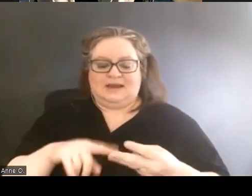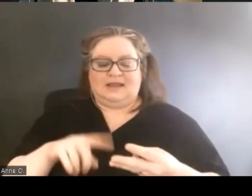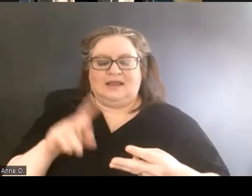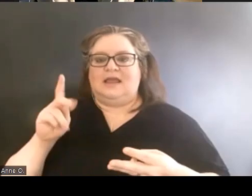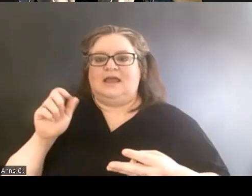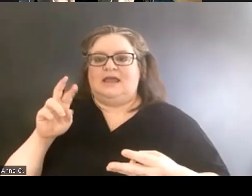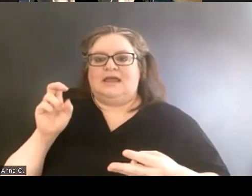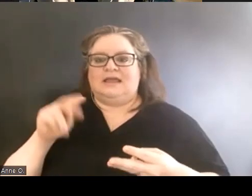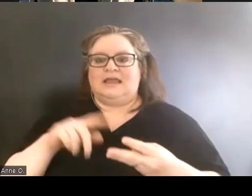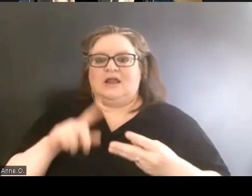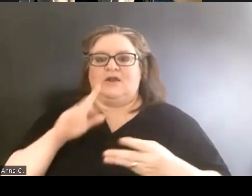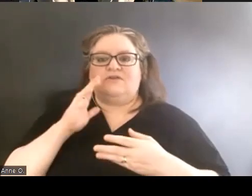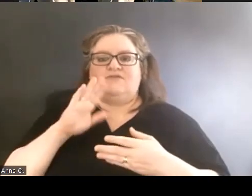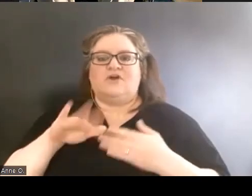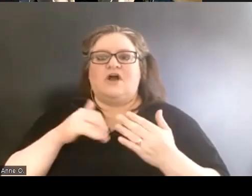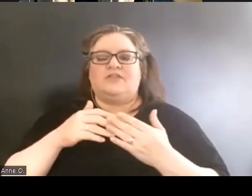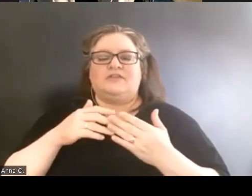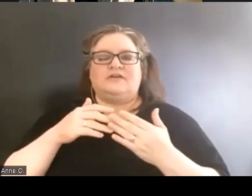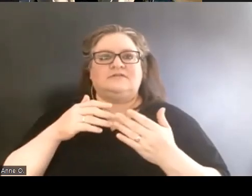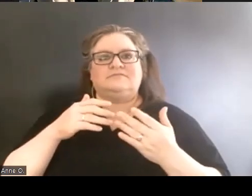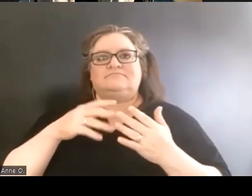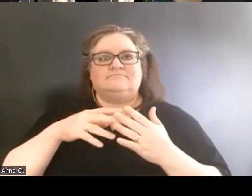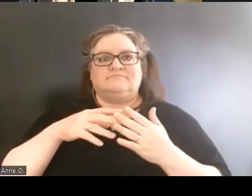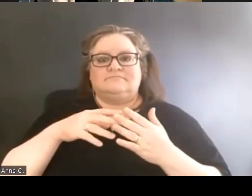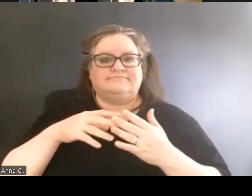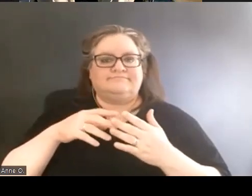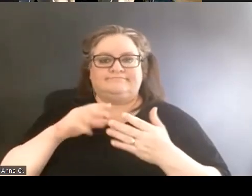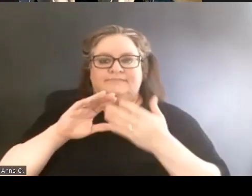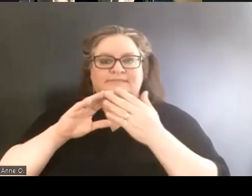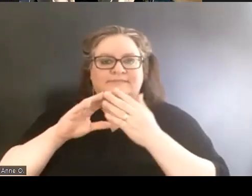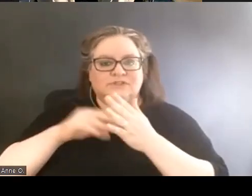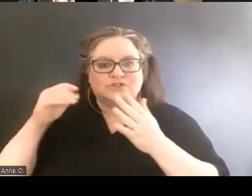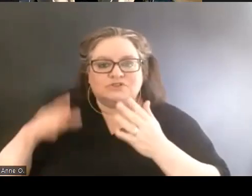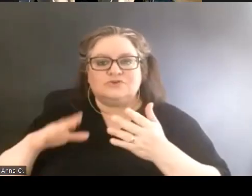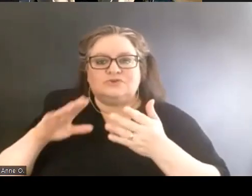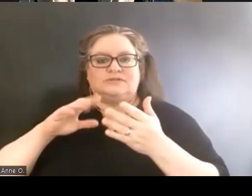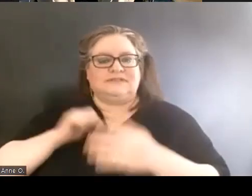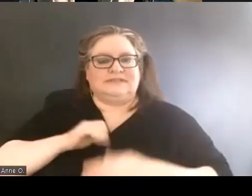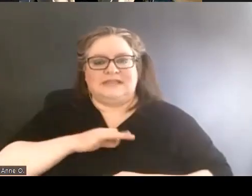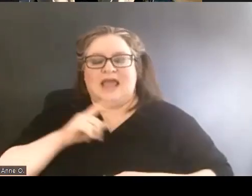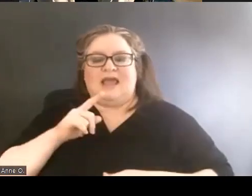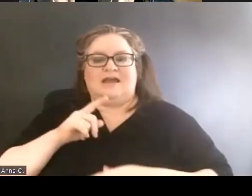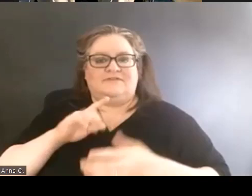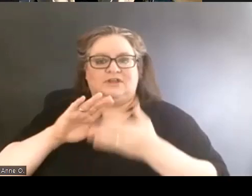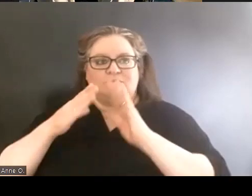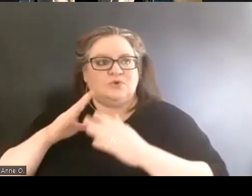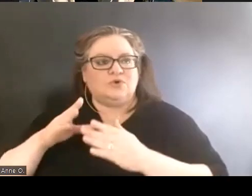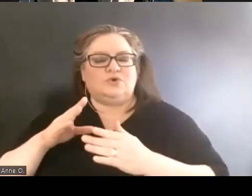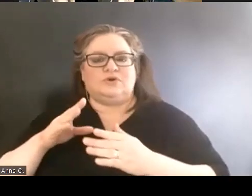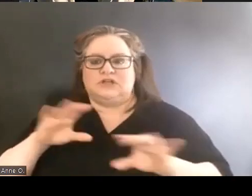and community members who really did all the hard work in writing the proposals,